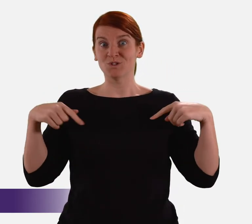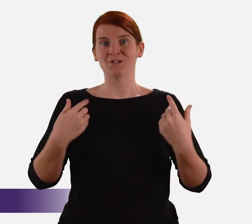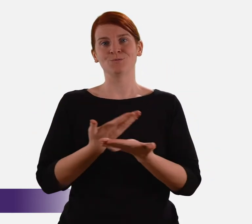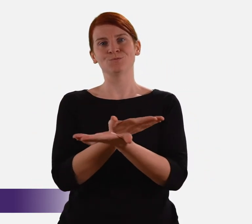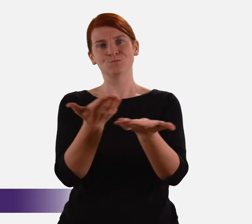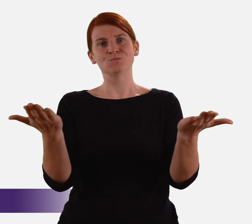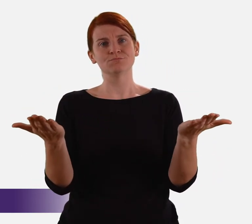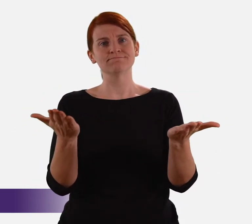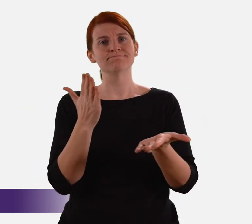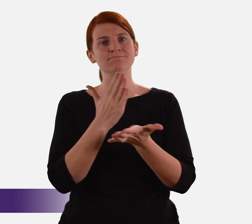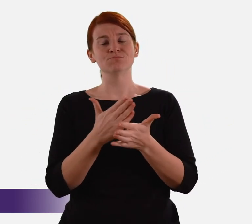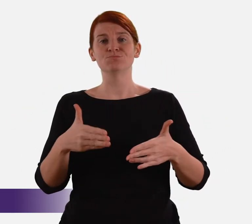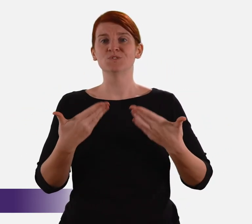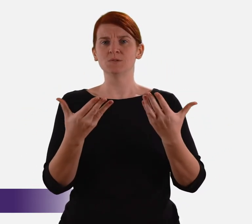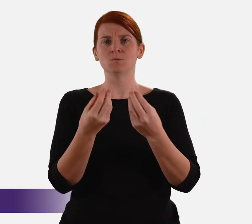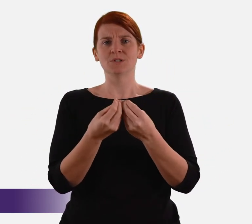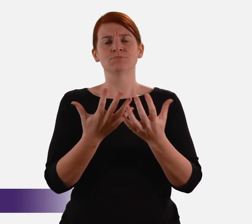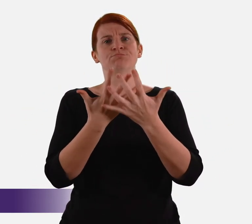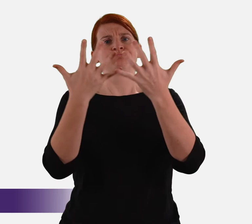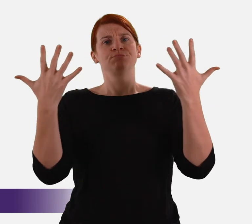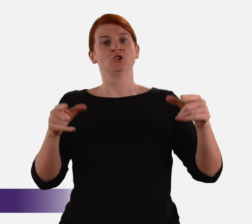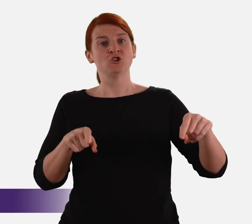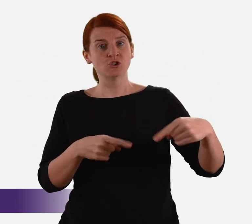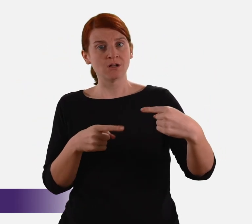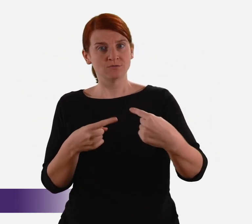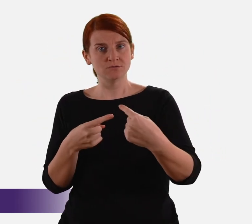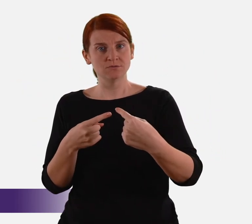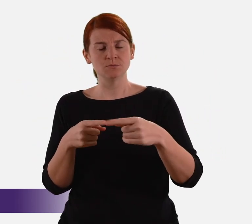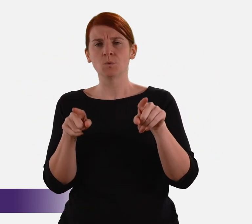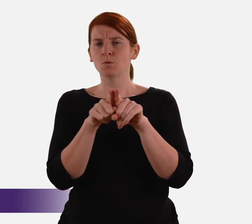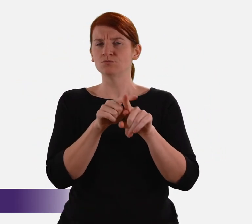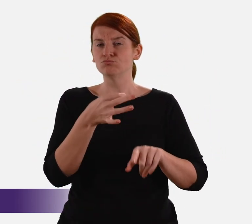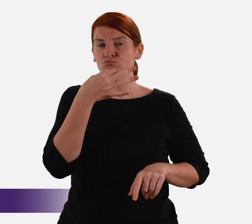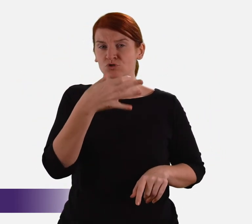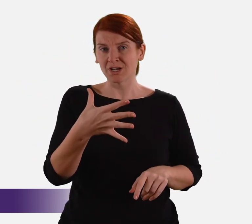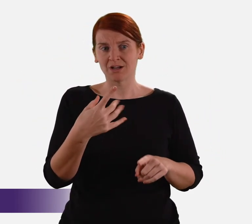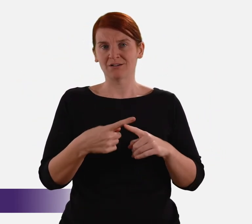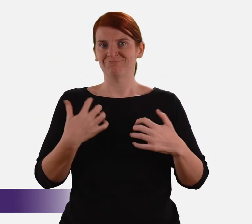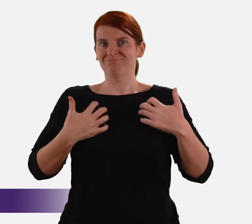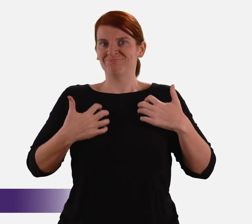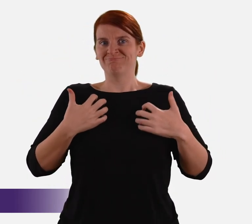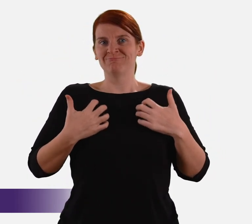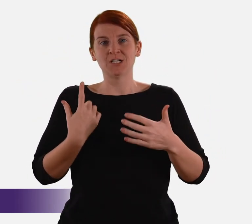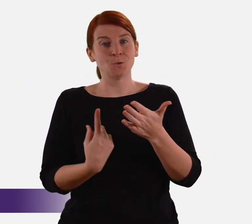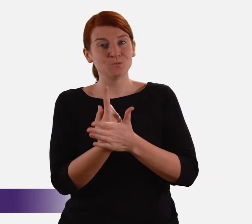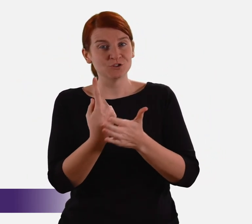We – and you – have been presented with very great challenges but also rare and exciting opportunities.